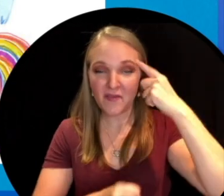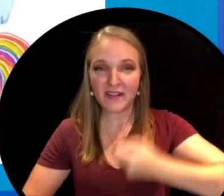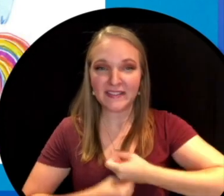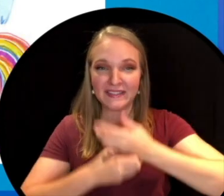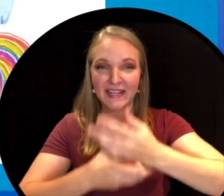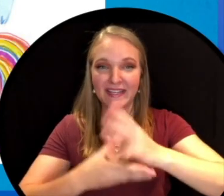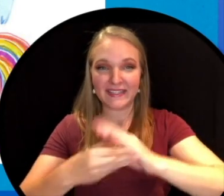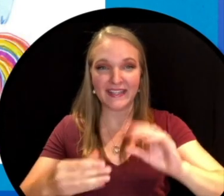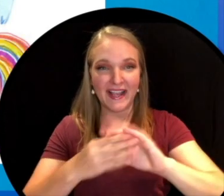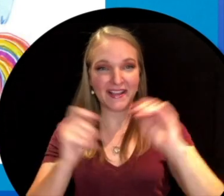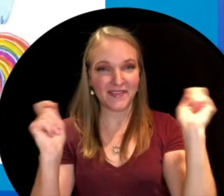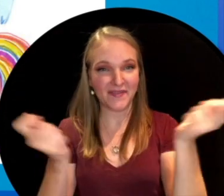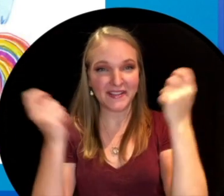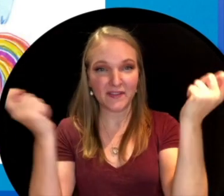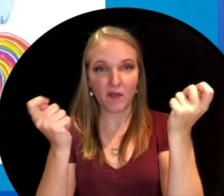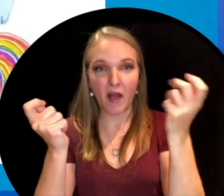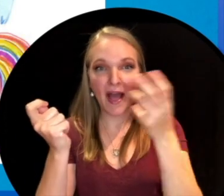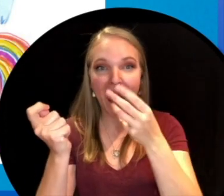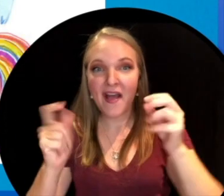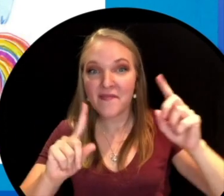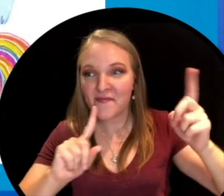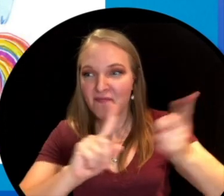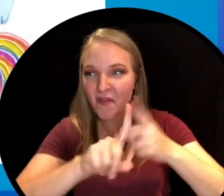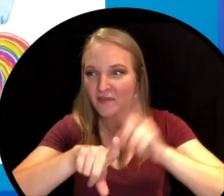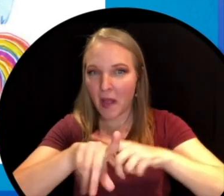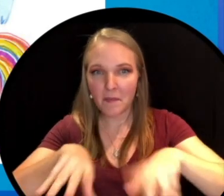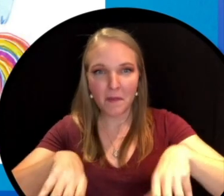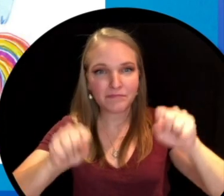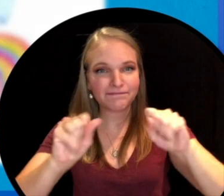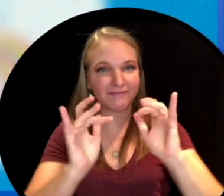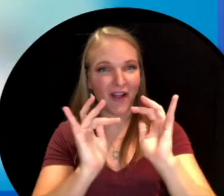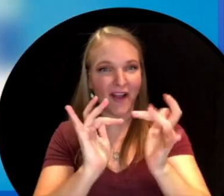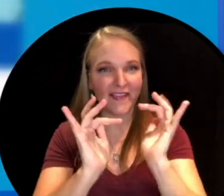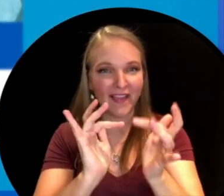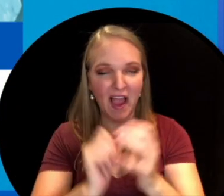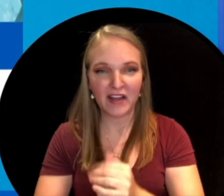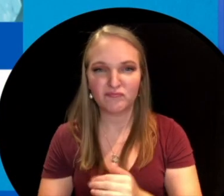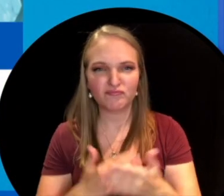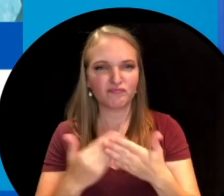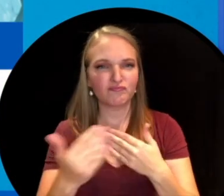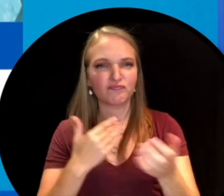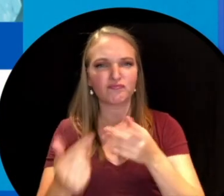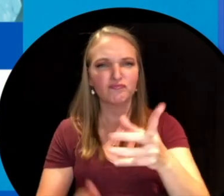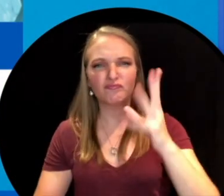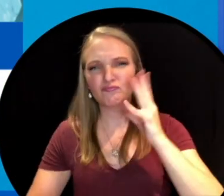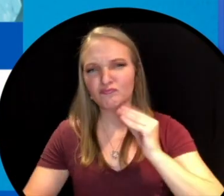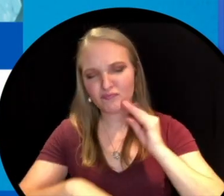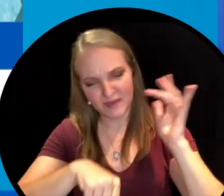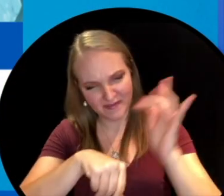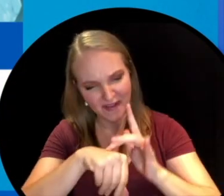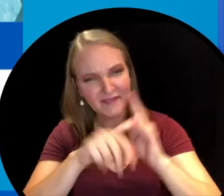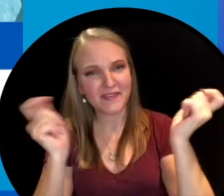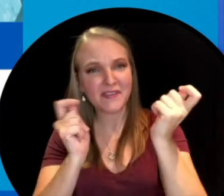festival and our first ever virtual gathering. Whether you are a veteran fan who has been to the